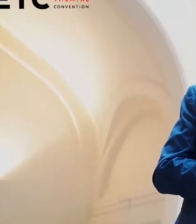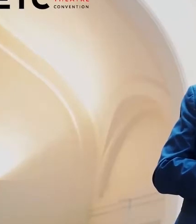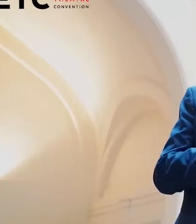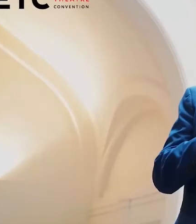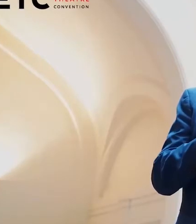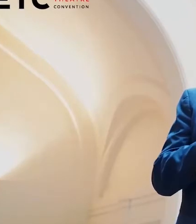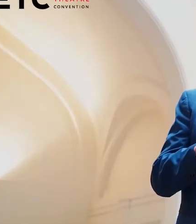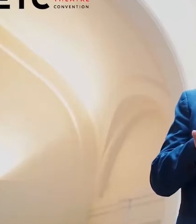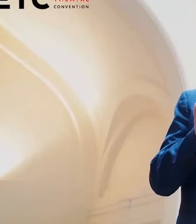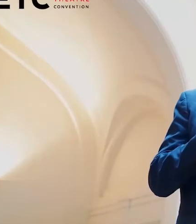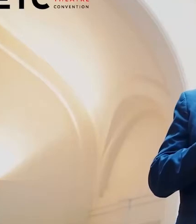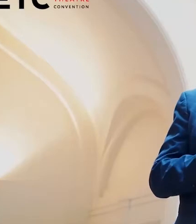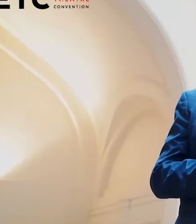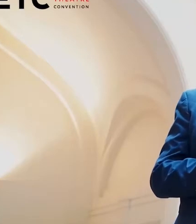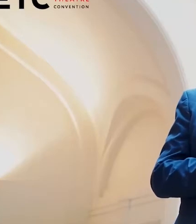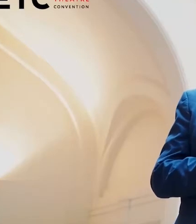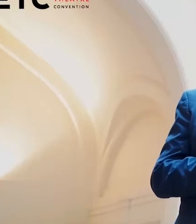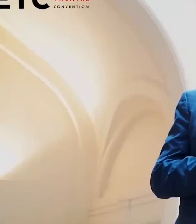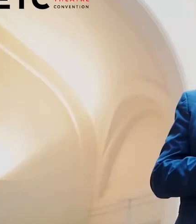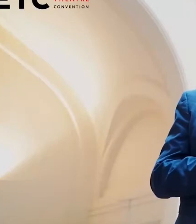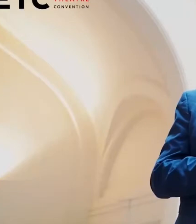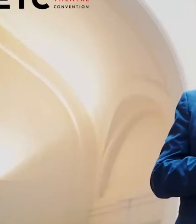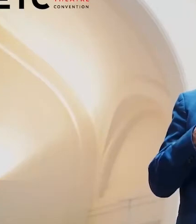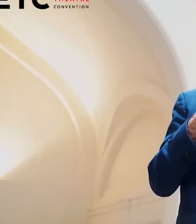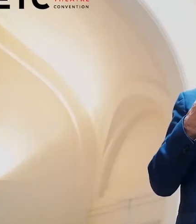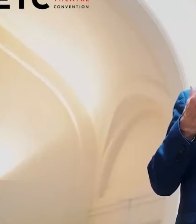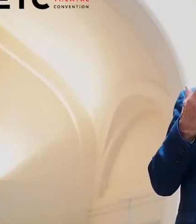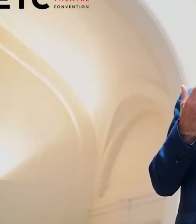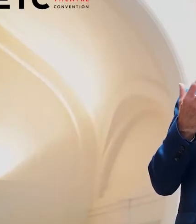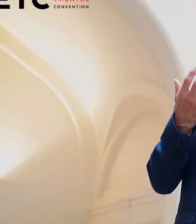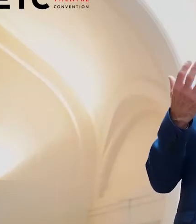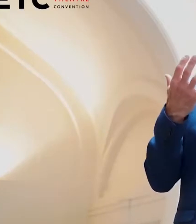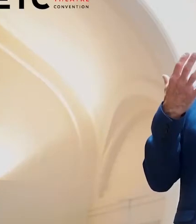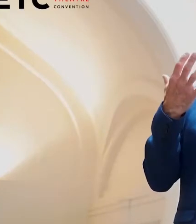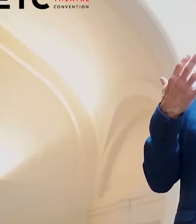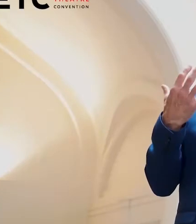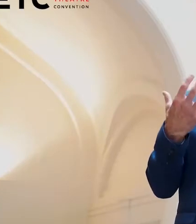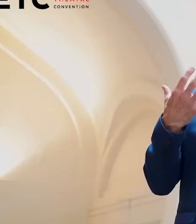All these events constitute ETC's week-long celebration